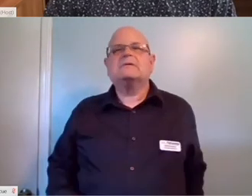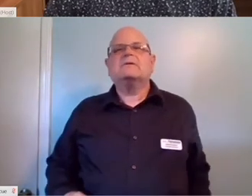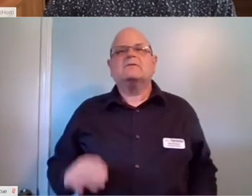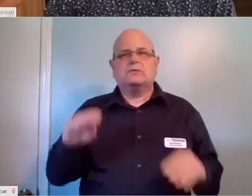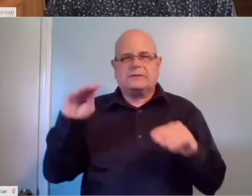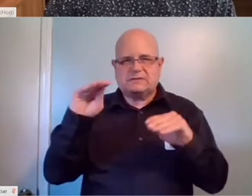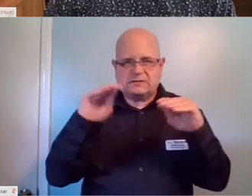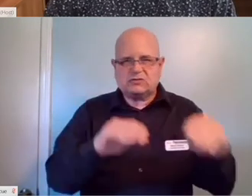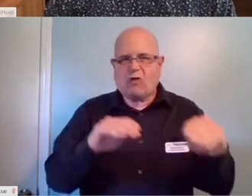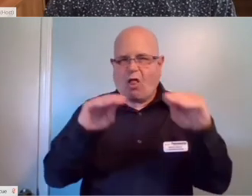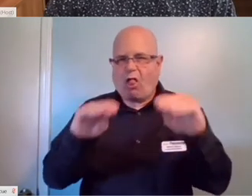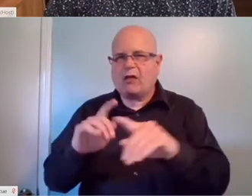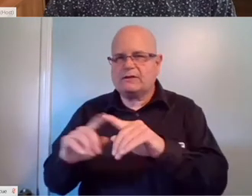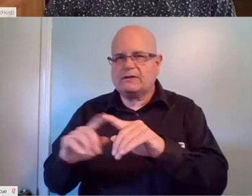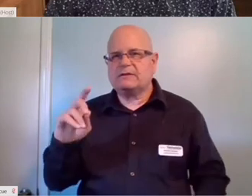devices.